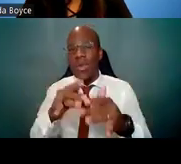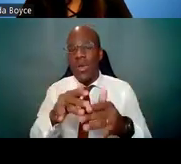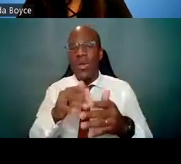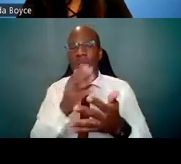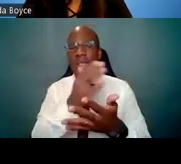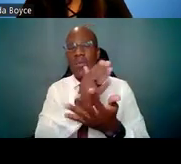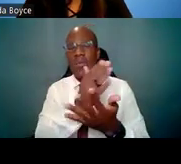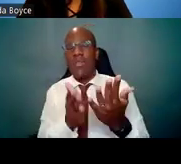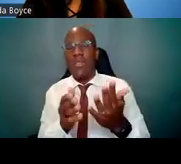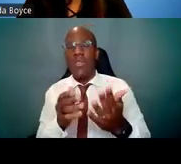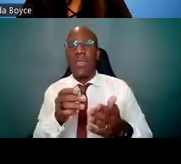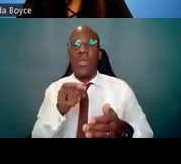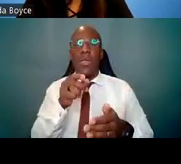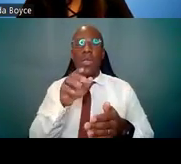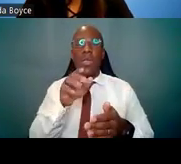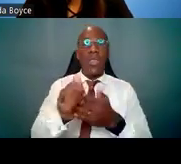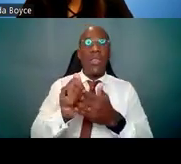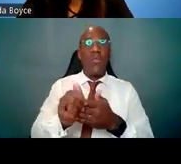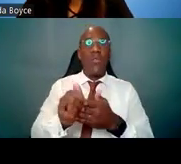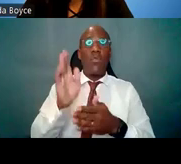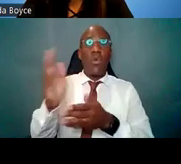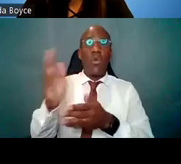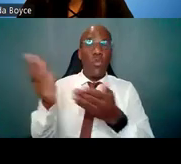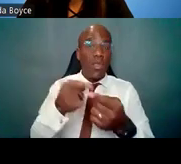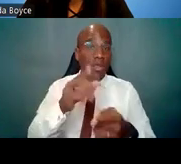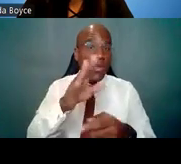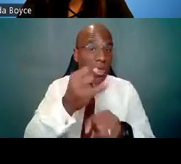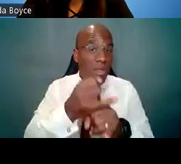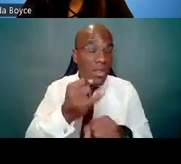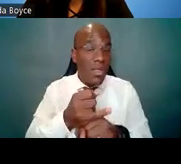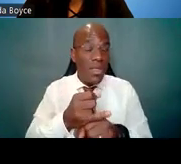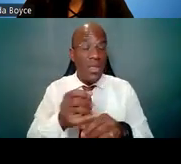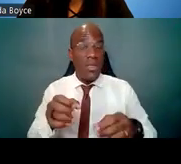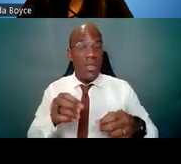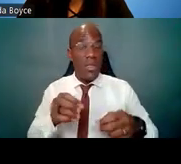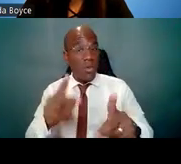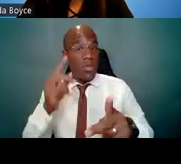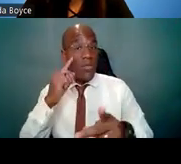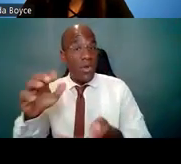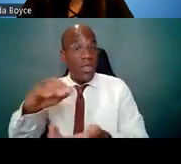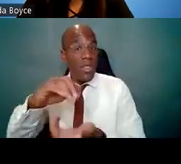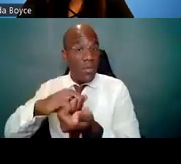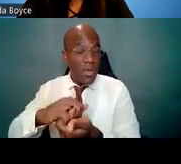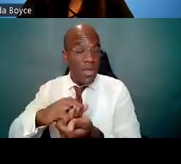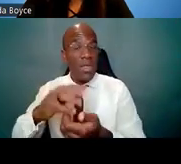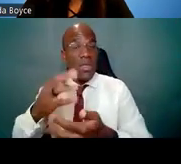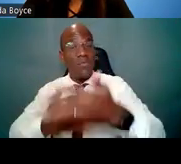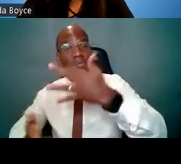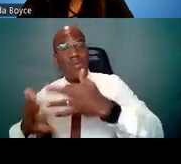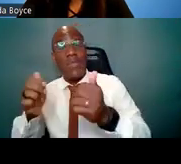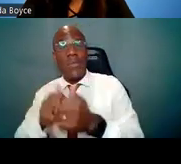opportunities for collaborations and interactions with faculty and students across your institution,